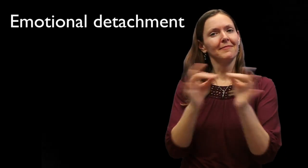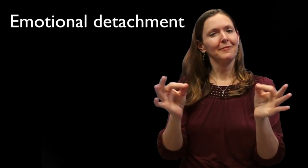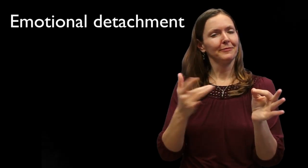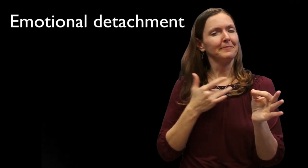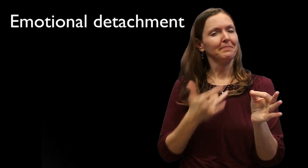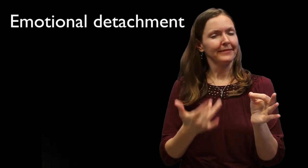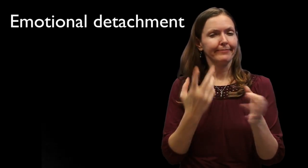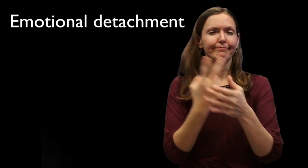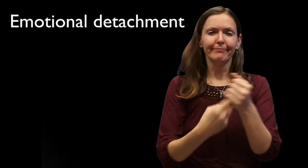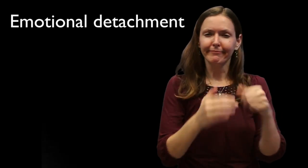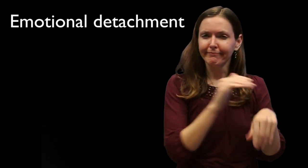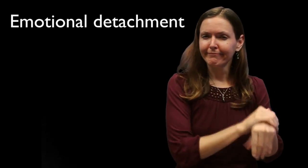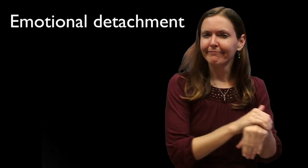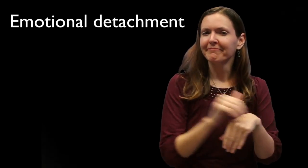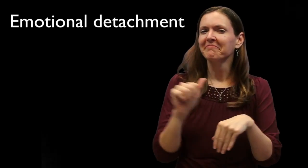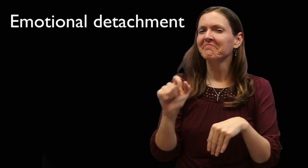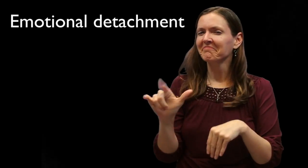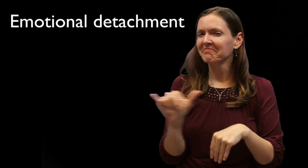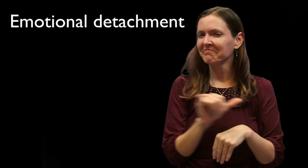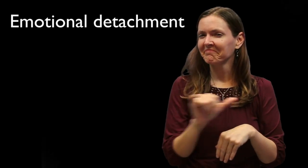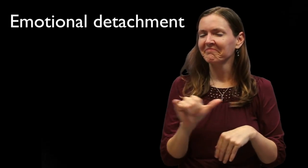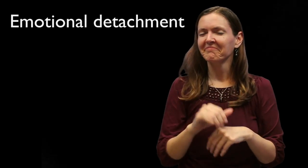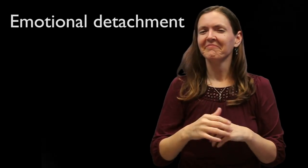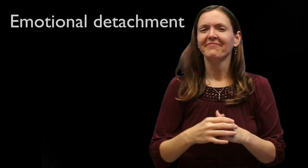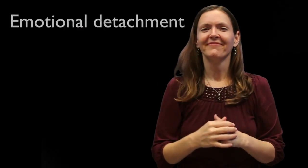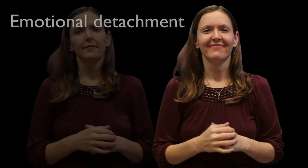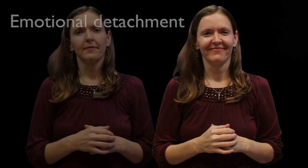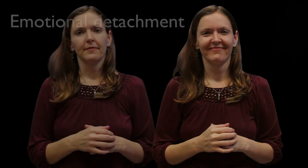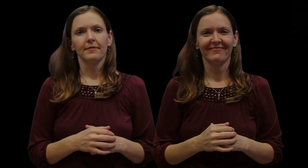That is typical of academic languages, both English and ASL.